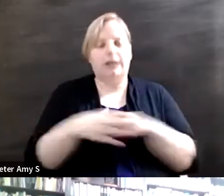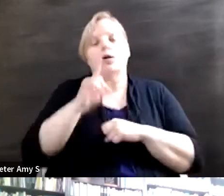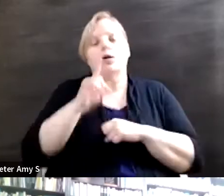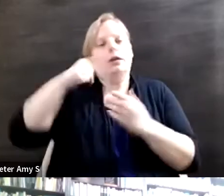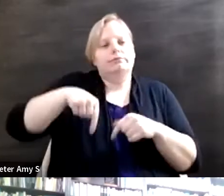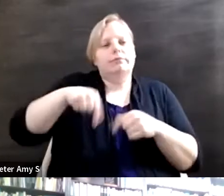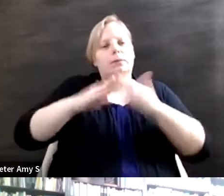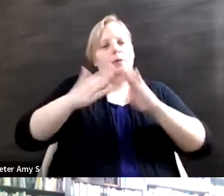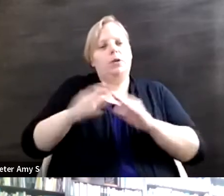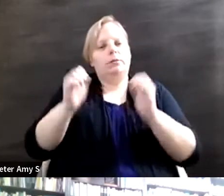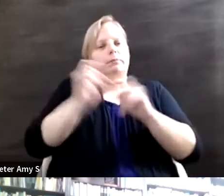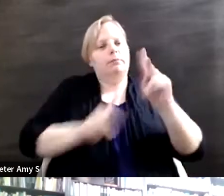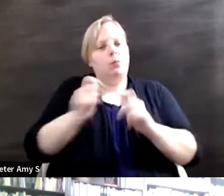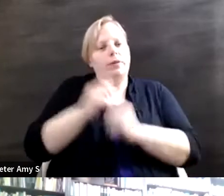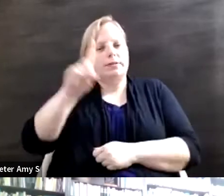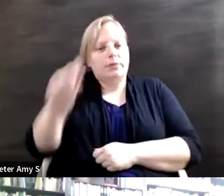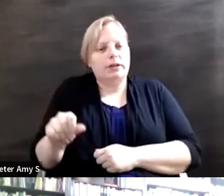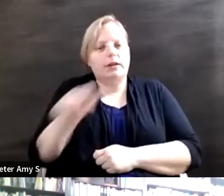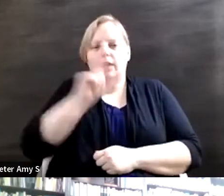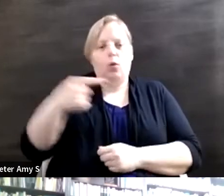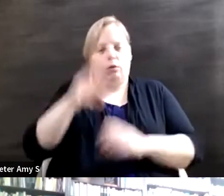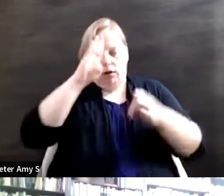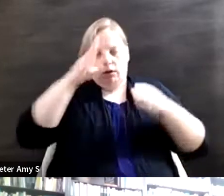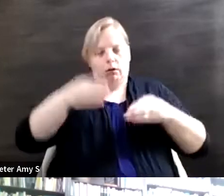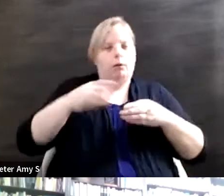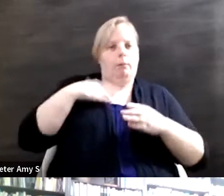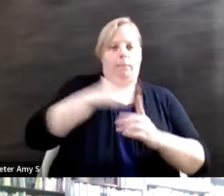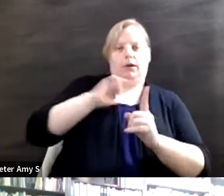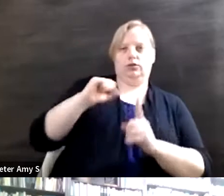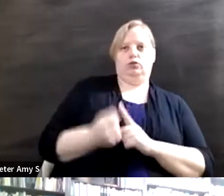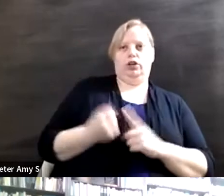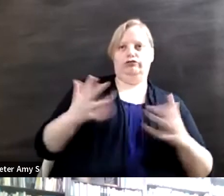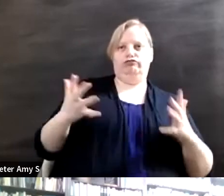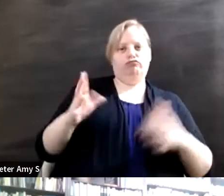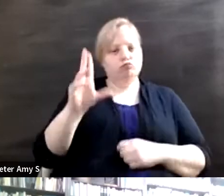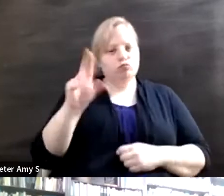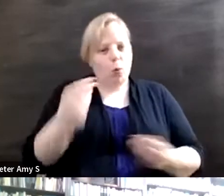are so much more than our circumstance. And so while, you know, that's a part of who we are it's